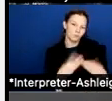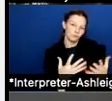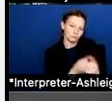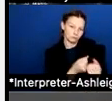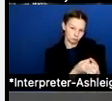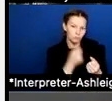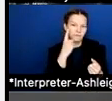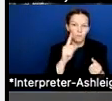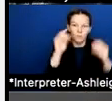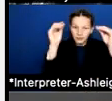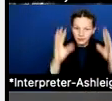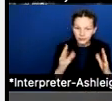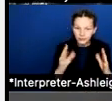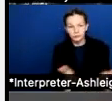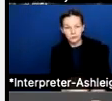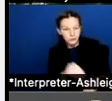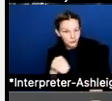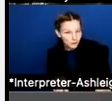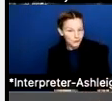and also our students so they can be successful.